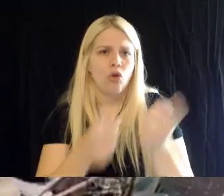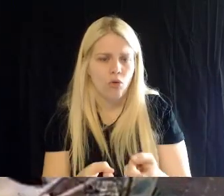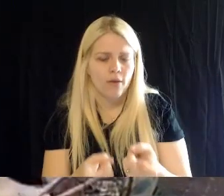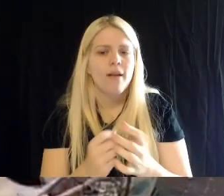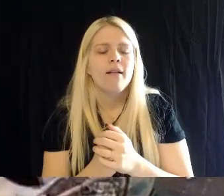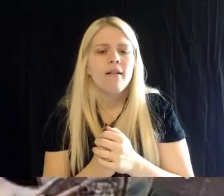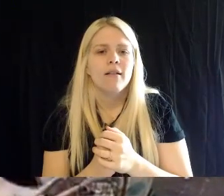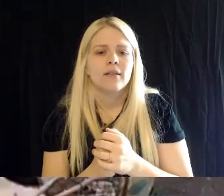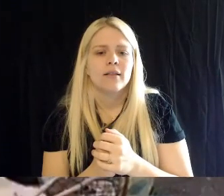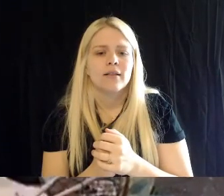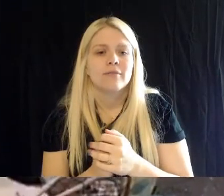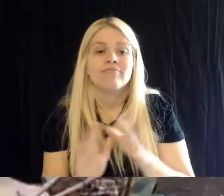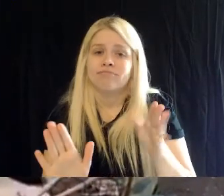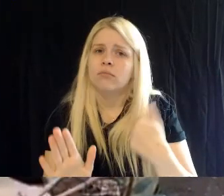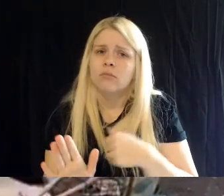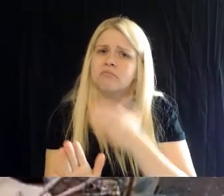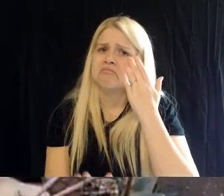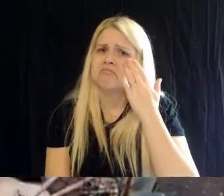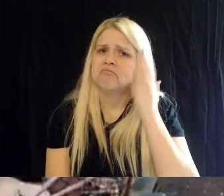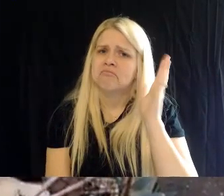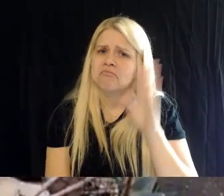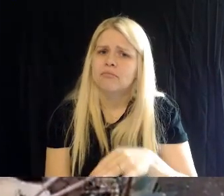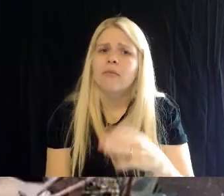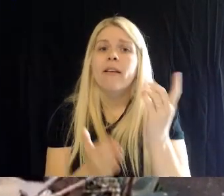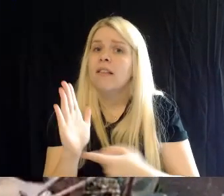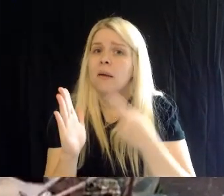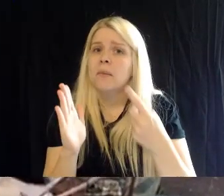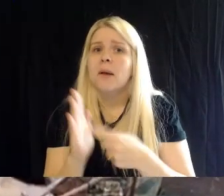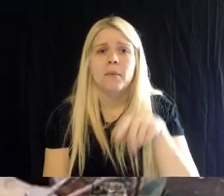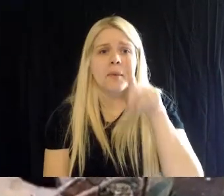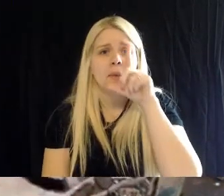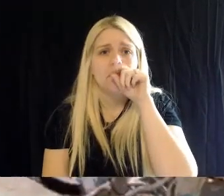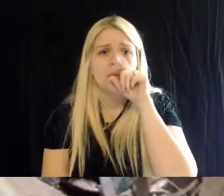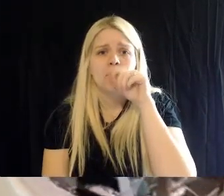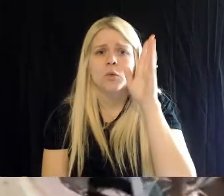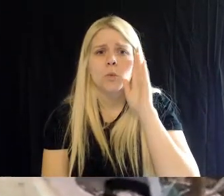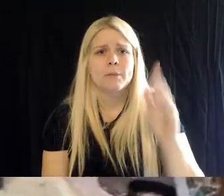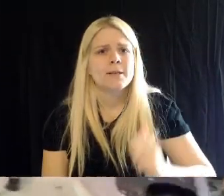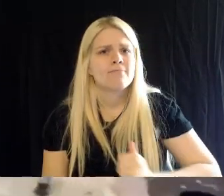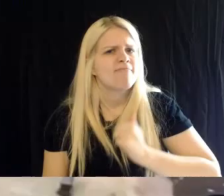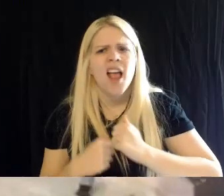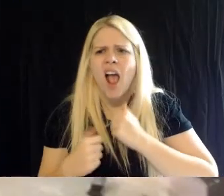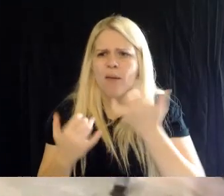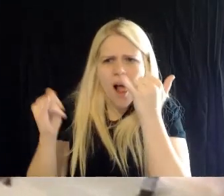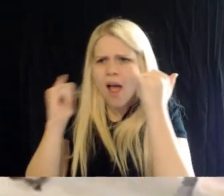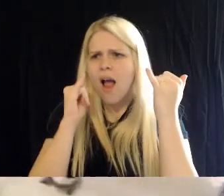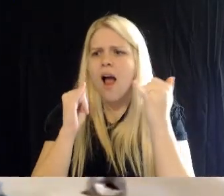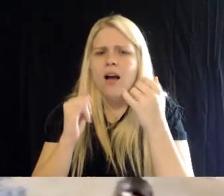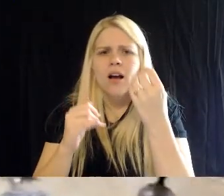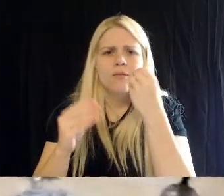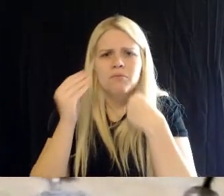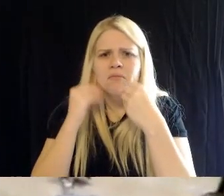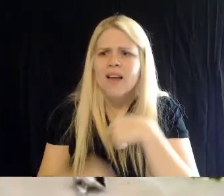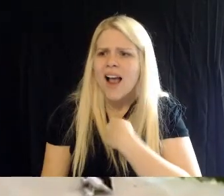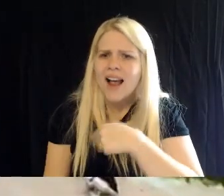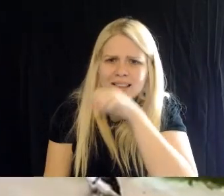also acknowledge that sometimes, you know, the birds are gonna- they're going to be aggressive toward a plant, and say "Hey I love this this material! I'm gonna make